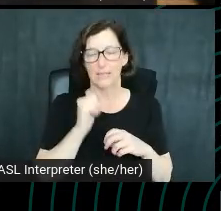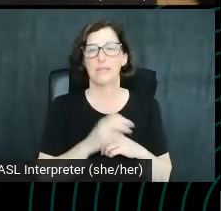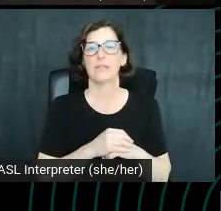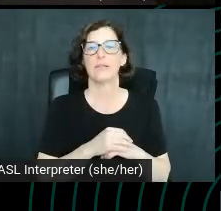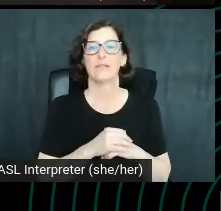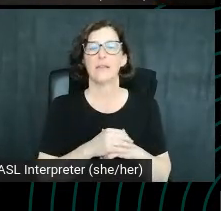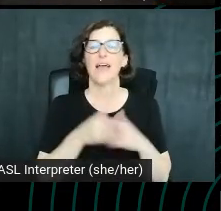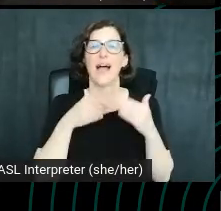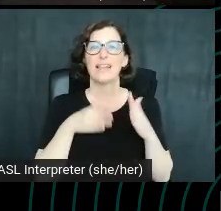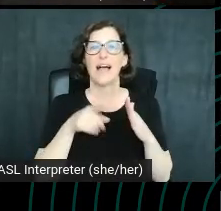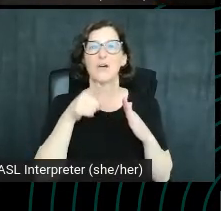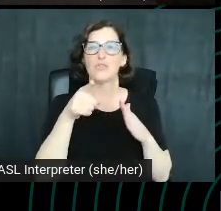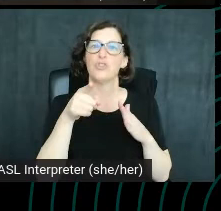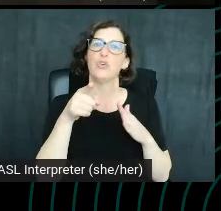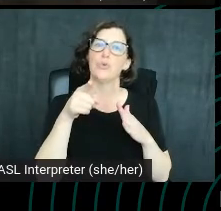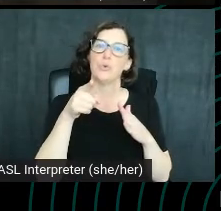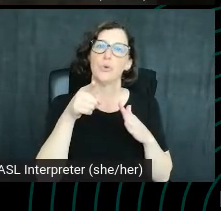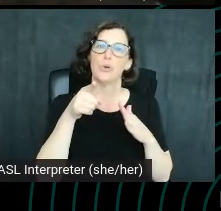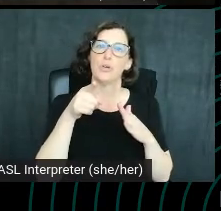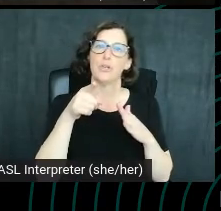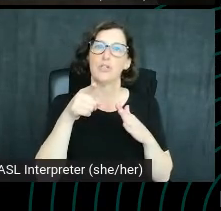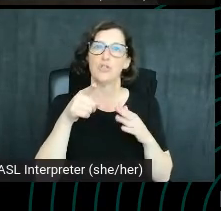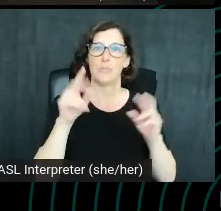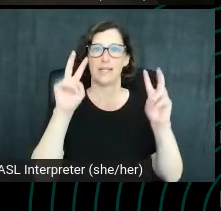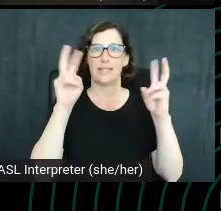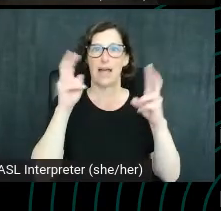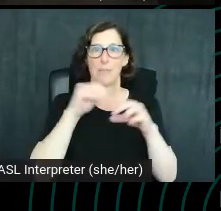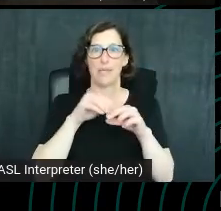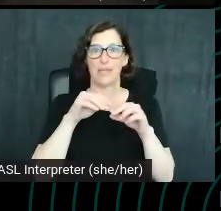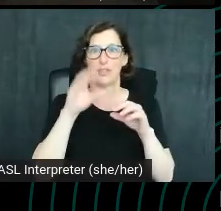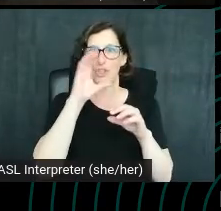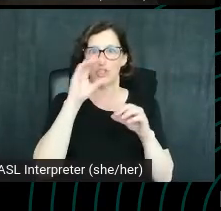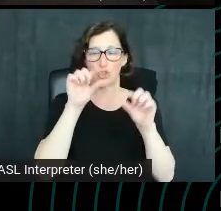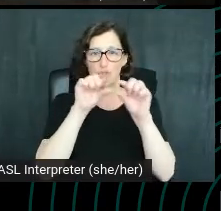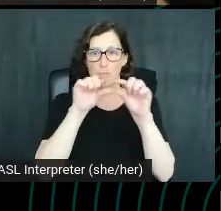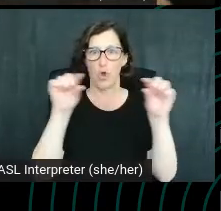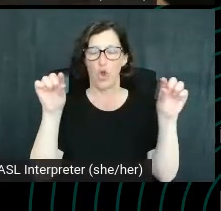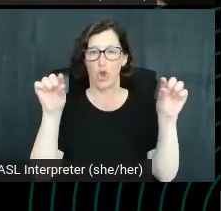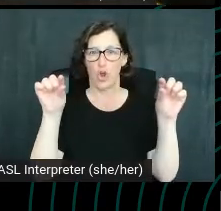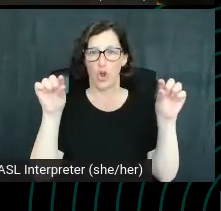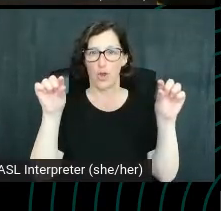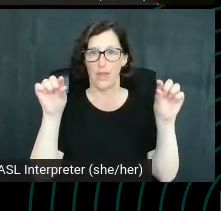you to put a subject into the search bar. I've just put in French painters here and gives you all of the